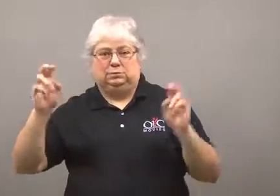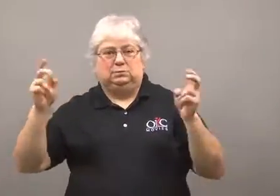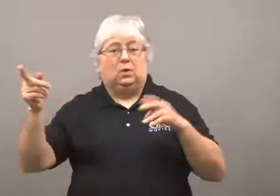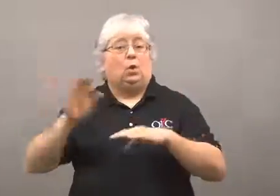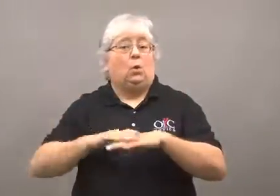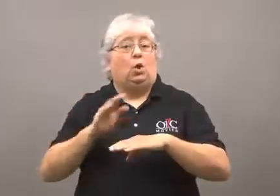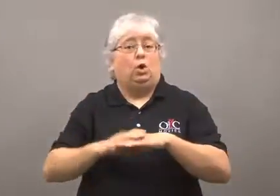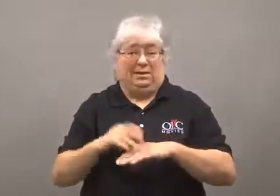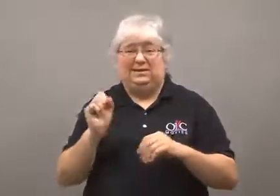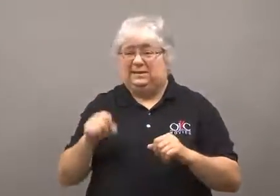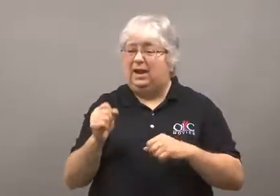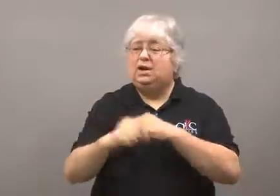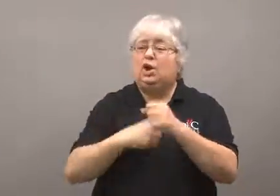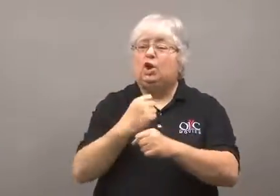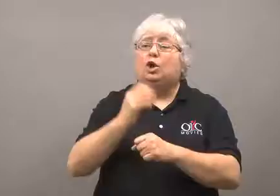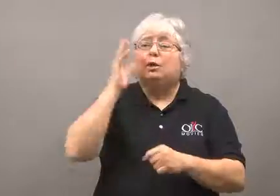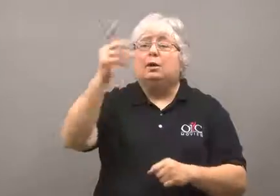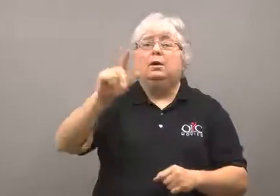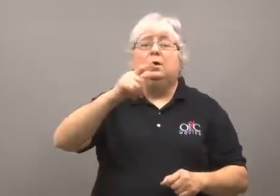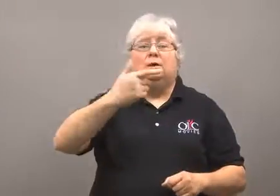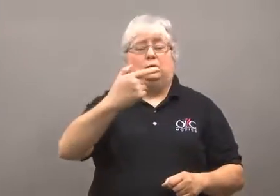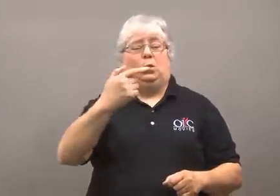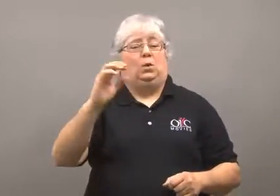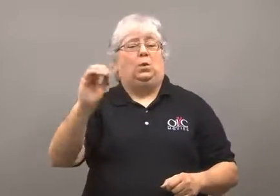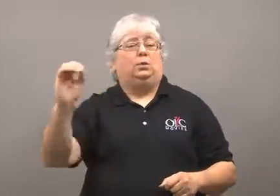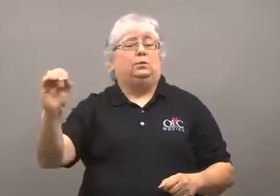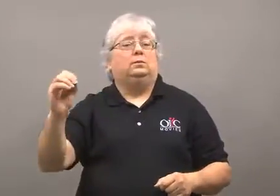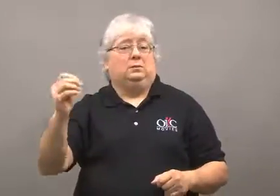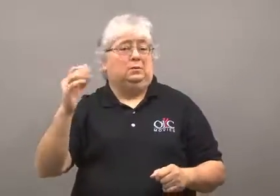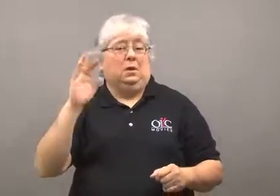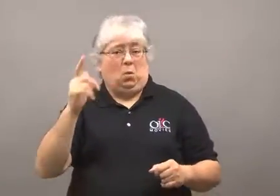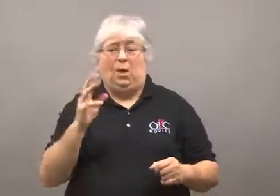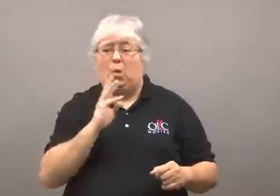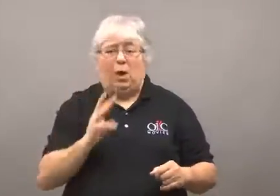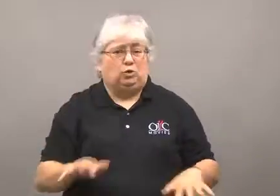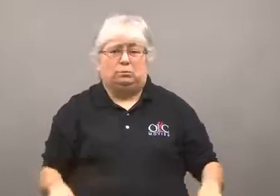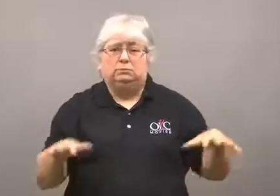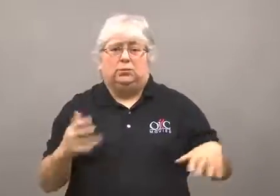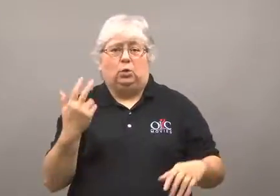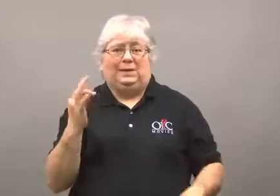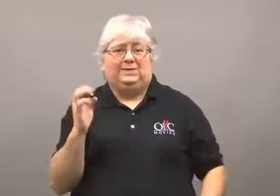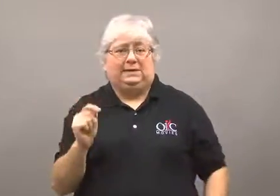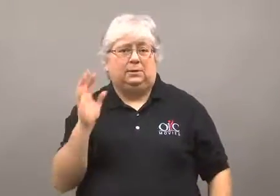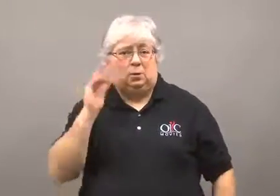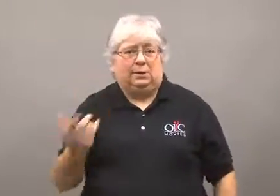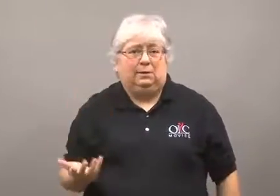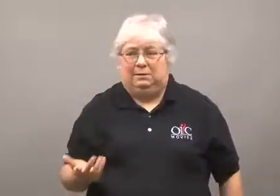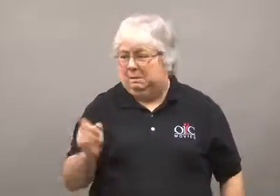warns that sea levels may rise three feet by the year 2100,